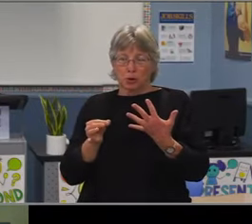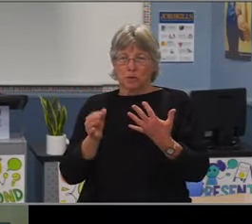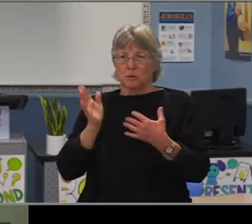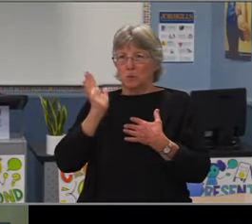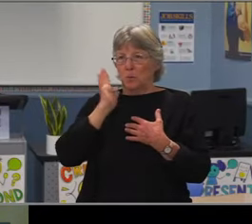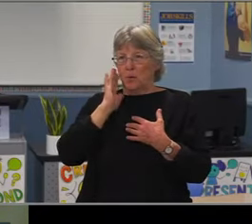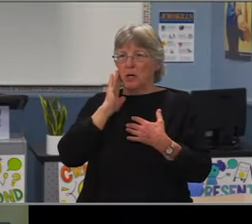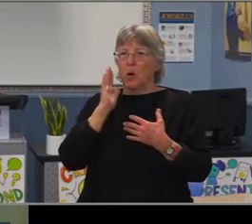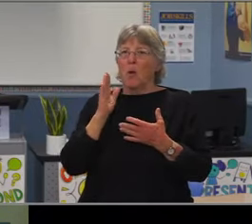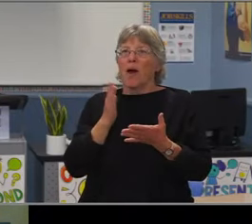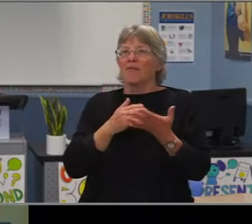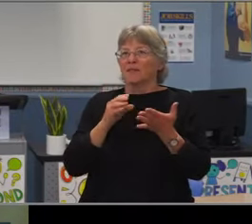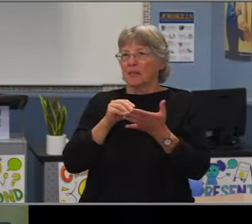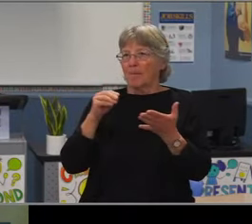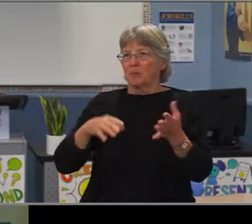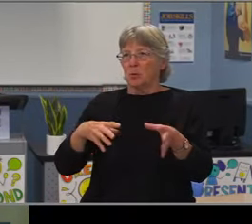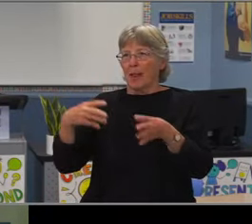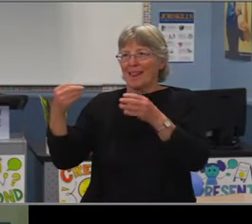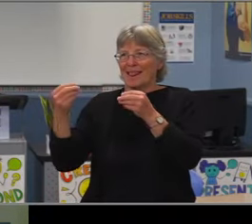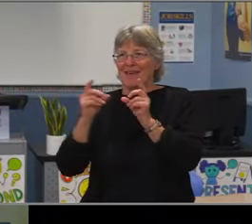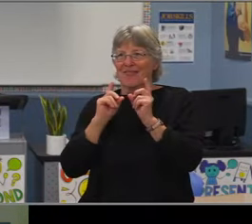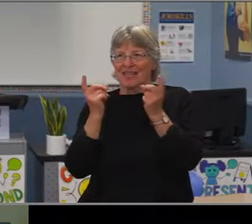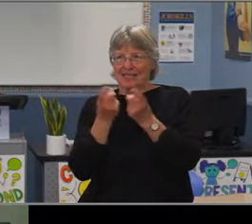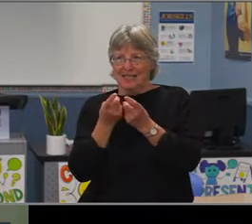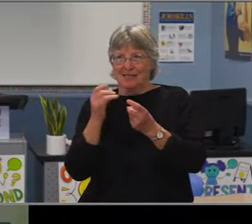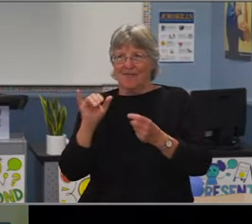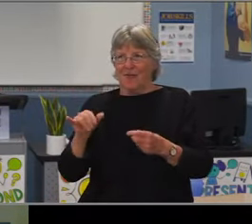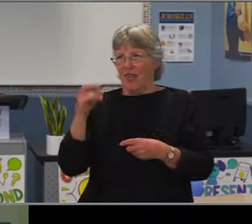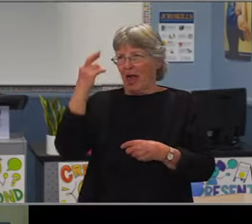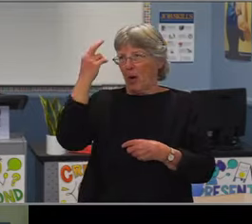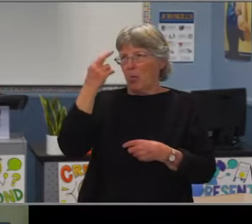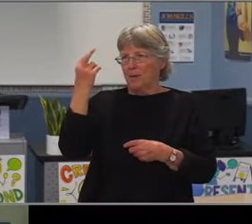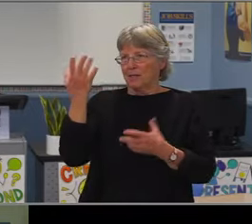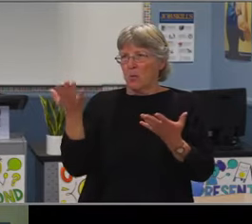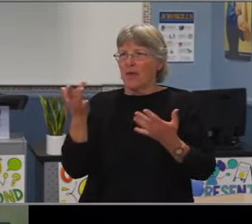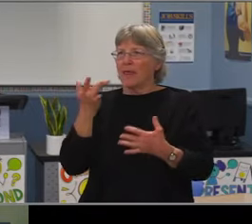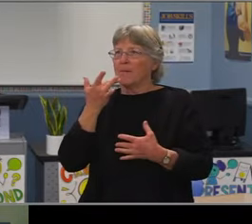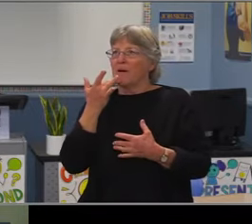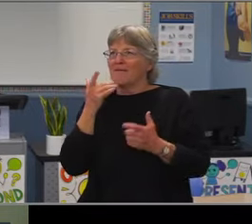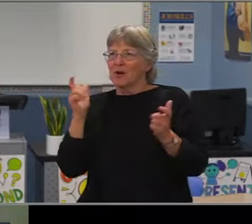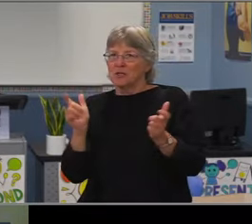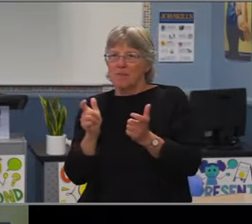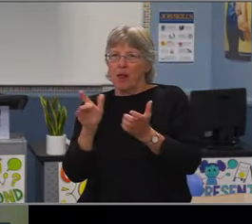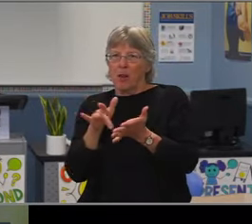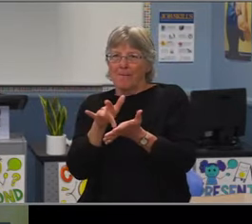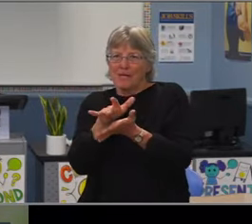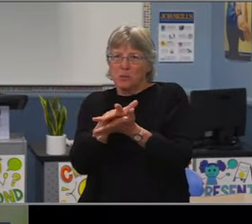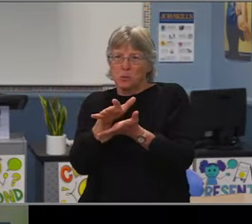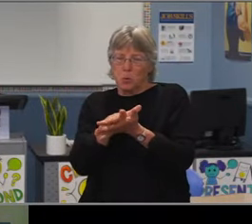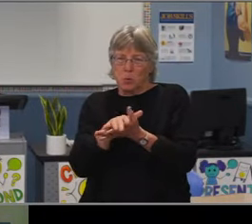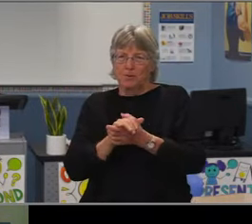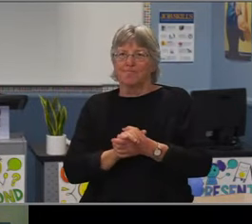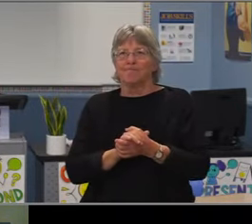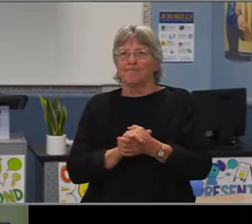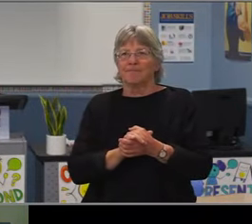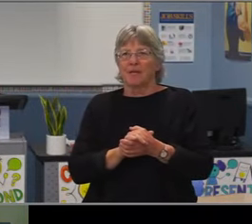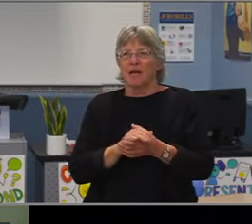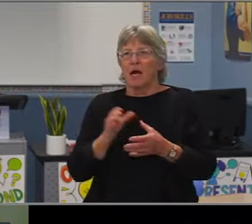And so the board authorizations allow these teachers to teach in those areas as a part of this,